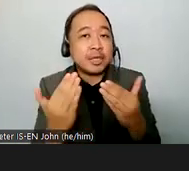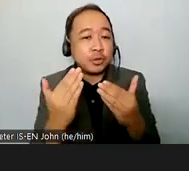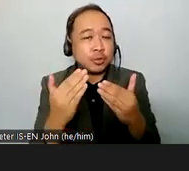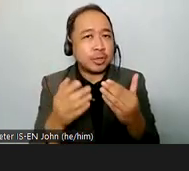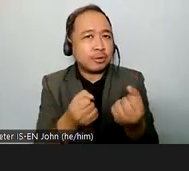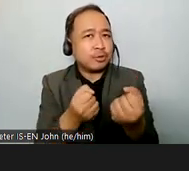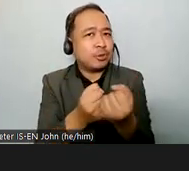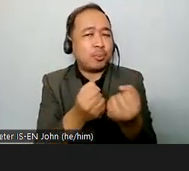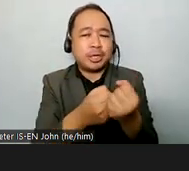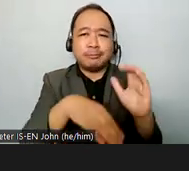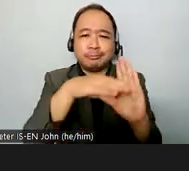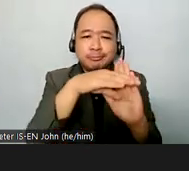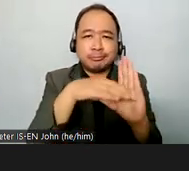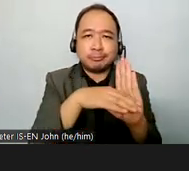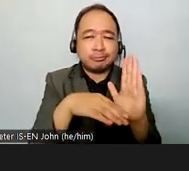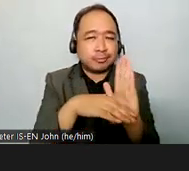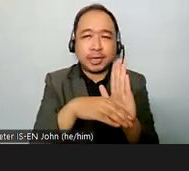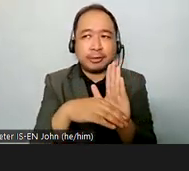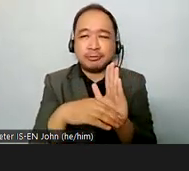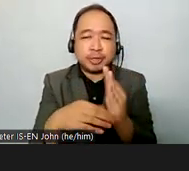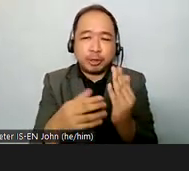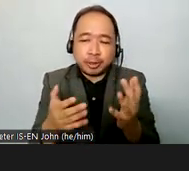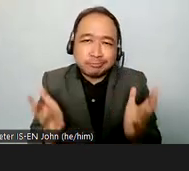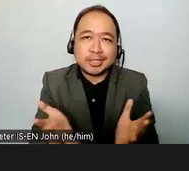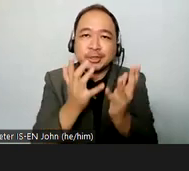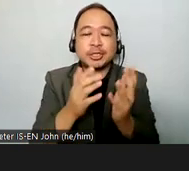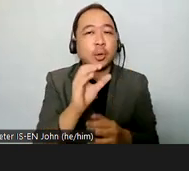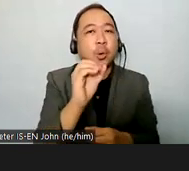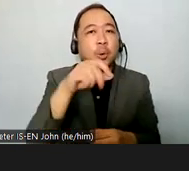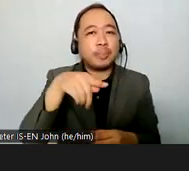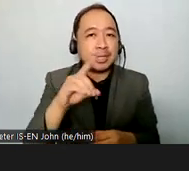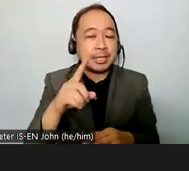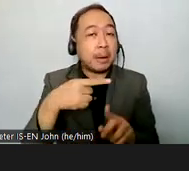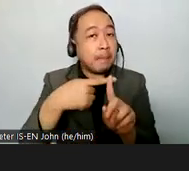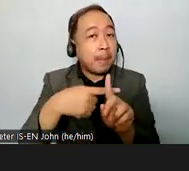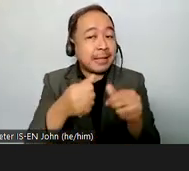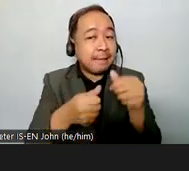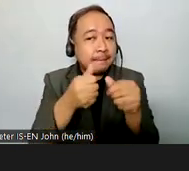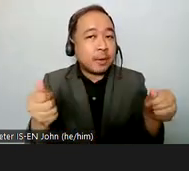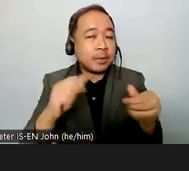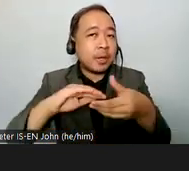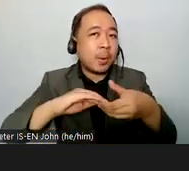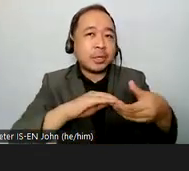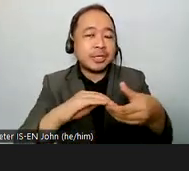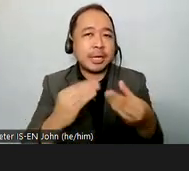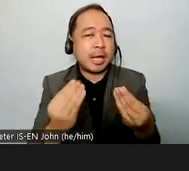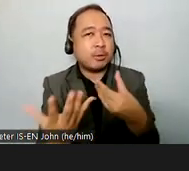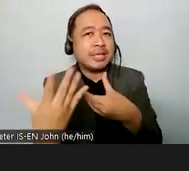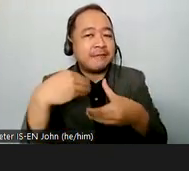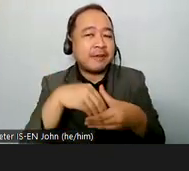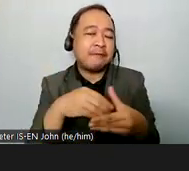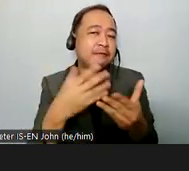for opd's and other stakeholders to engage with and feedback on by the end of this month